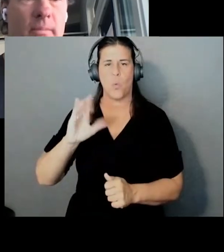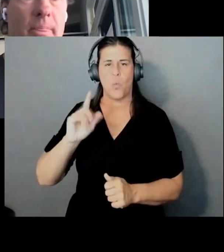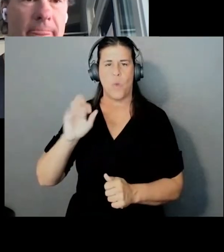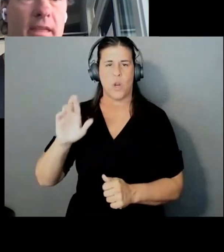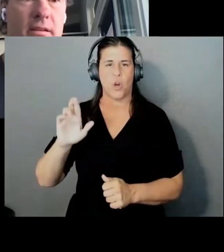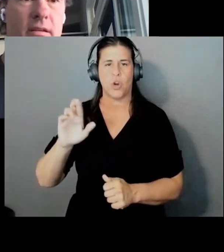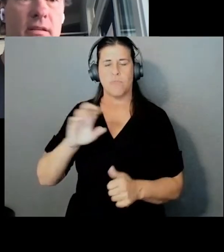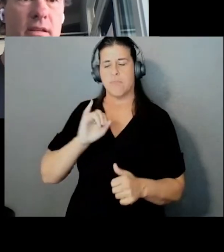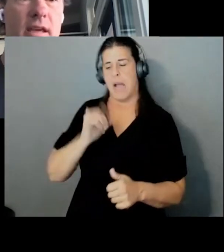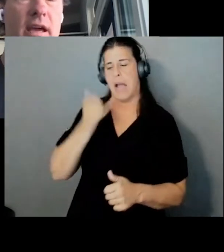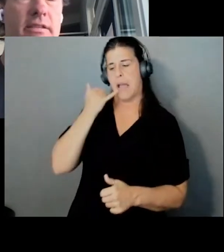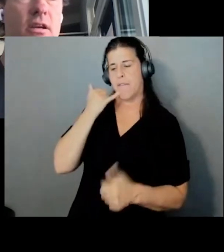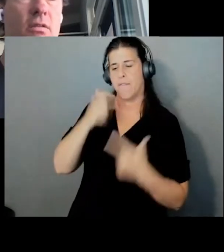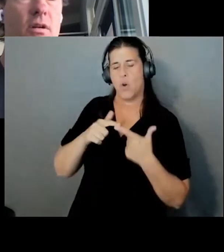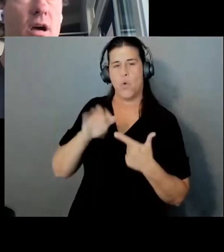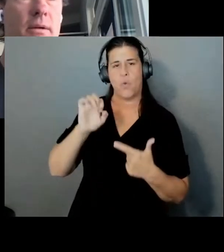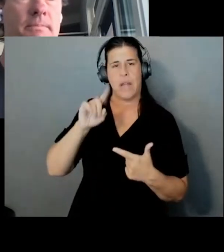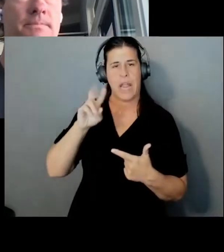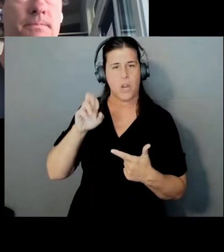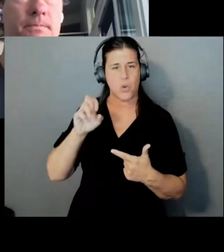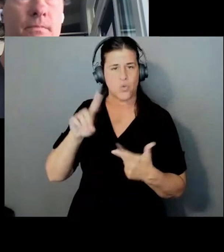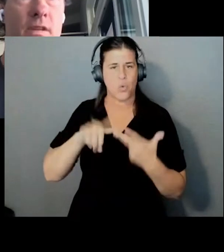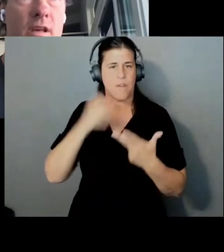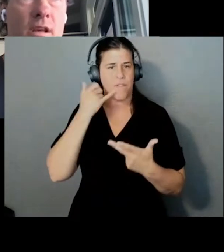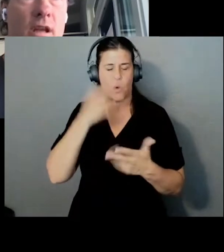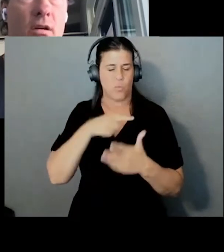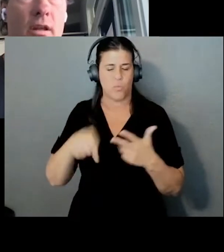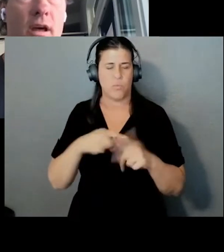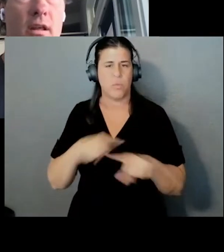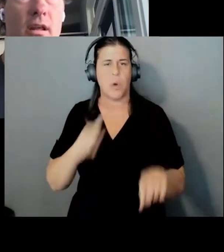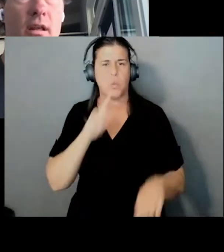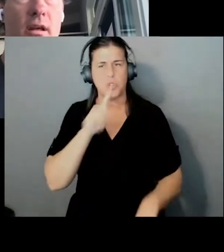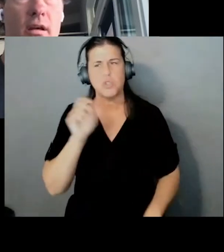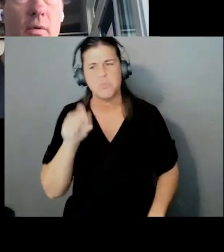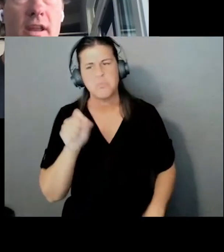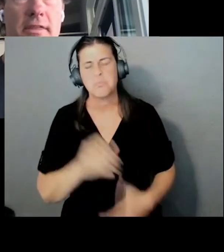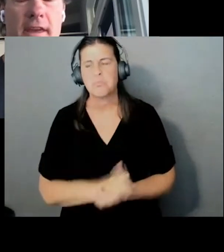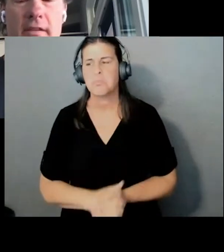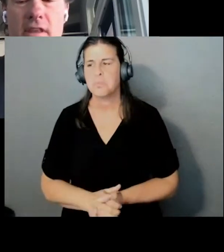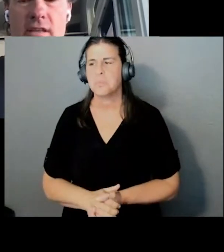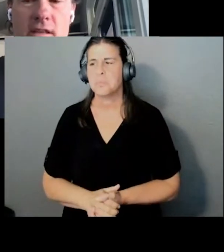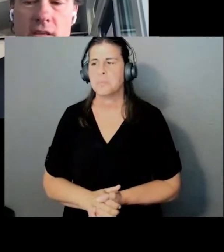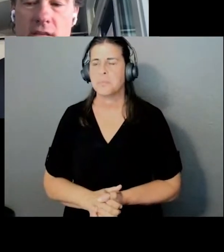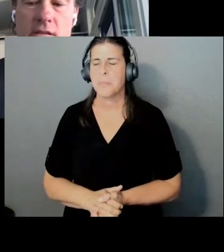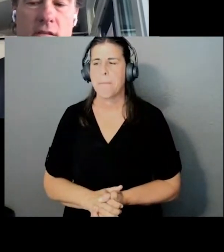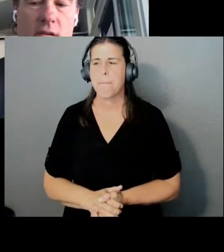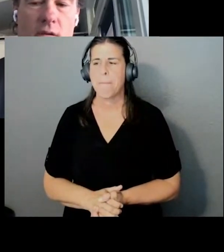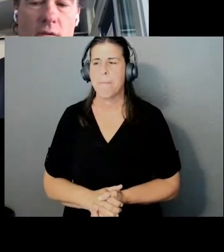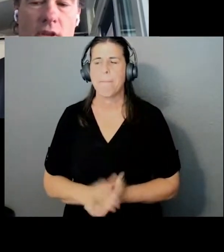Sure. Yeah, yeah. So, a way to think of this is you have a node,